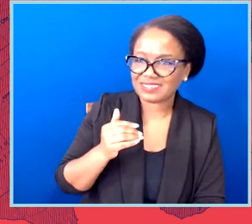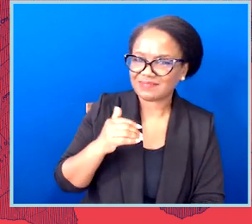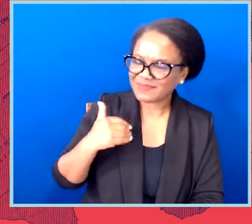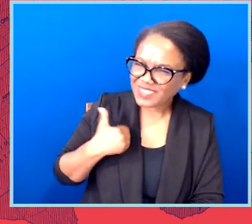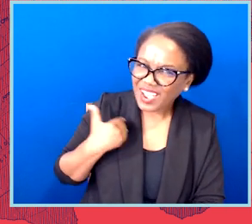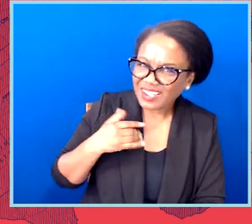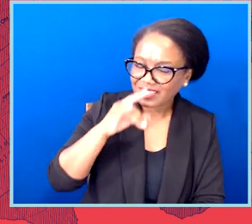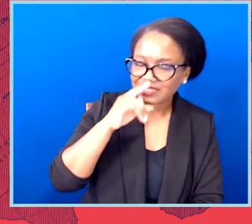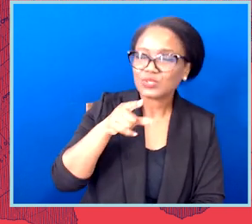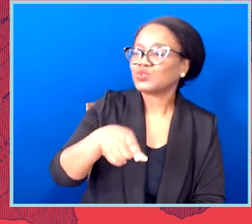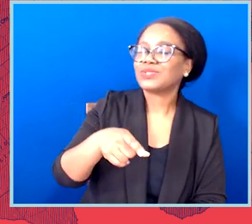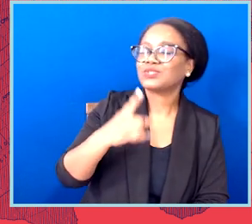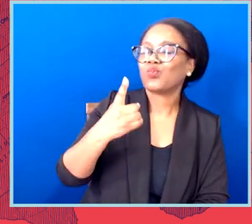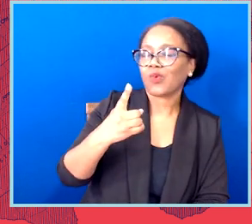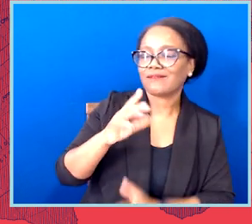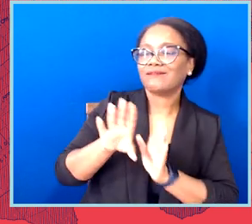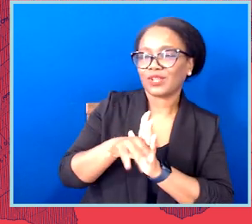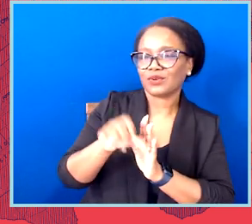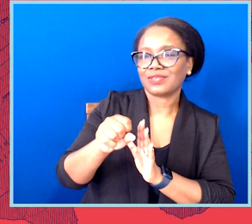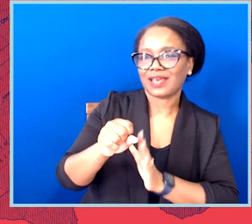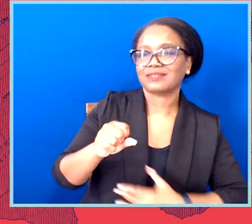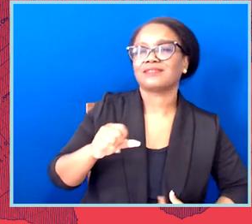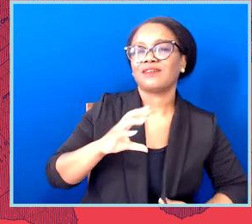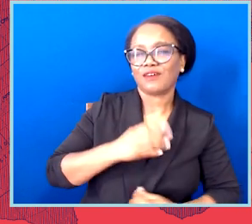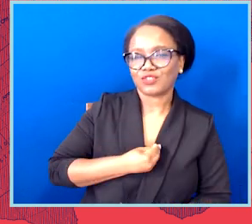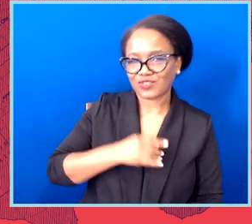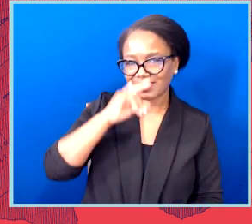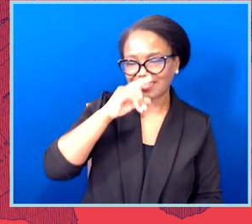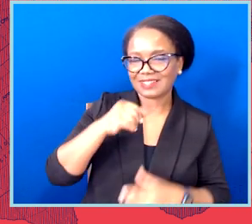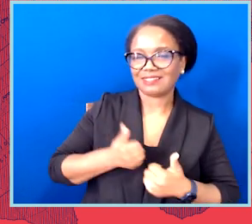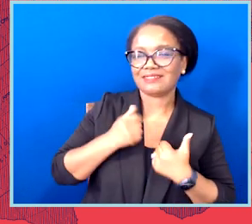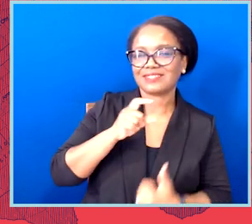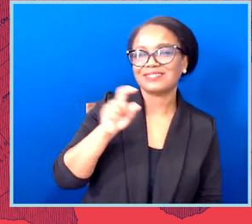So he, someone who is assigned female at birth, is a man, a young man.